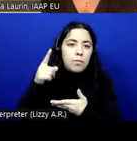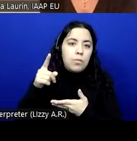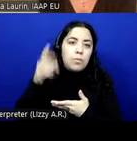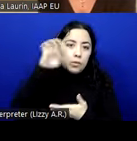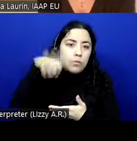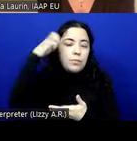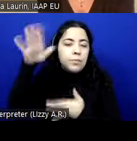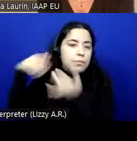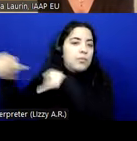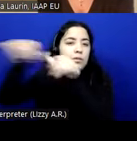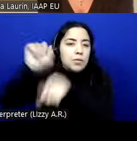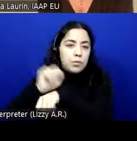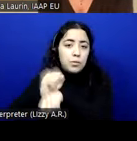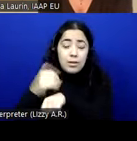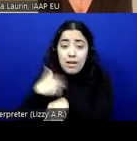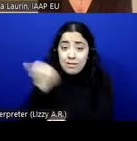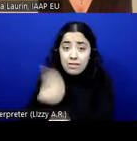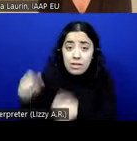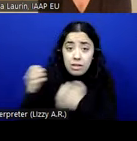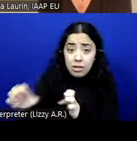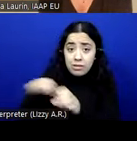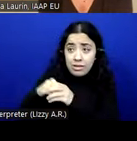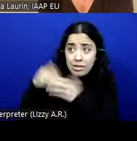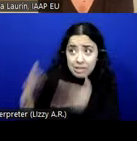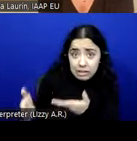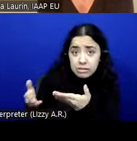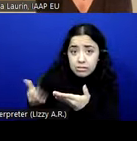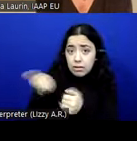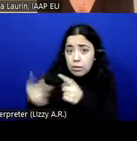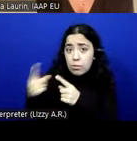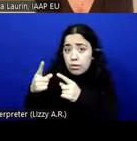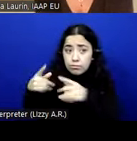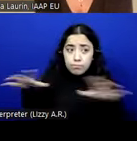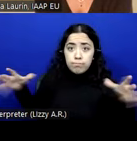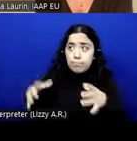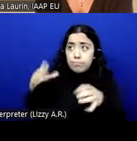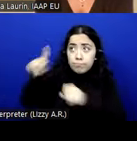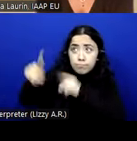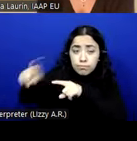Standardisation work. Are there any efforts in this work? Loïc, this is not your responsibility,